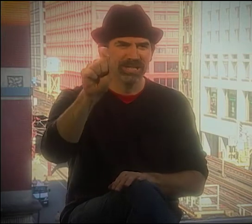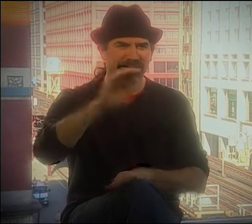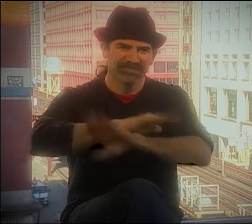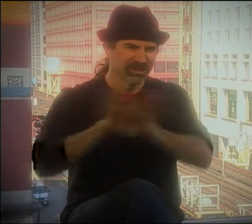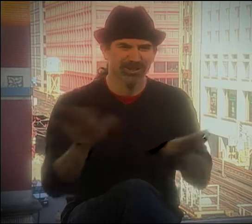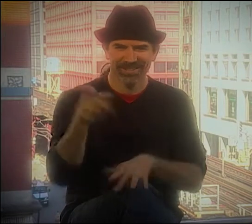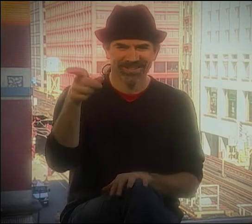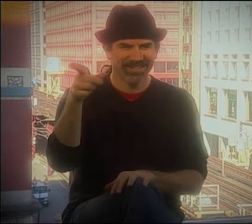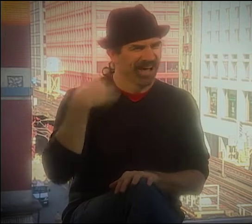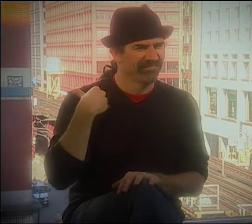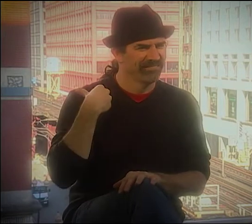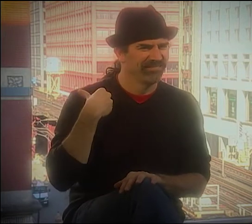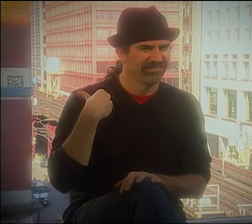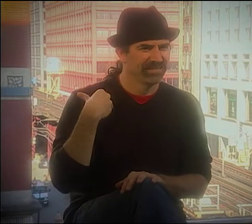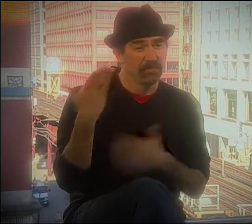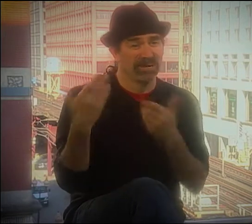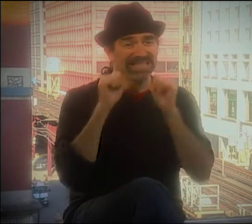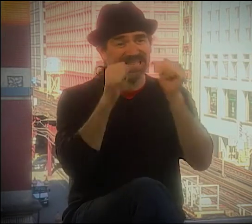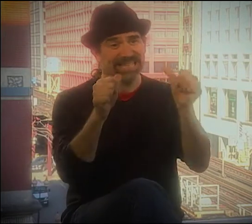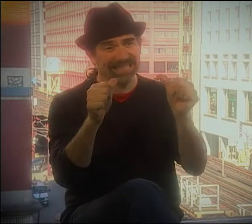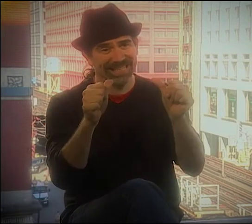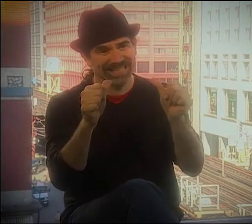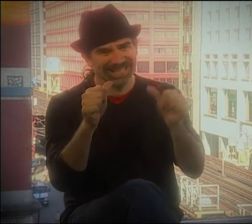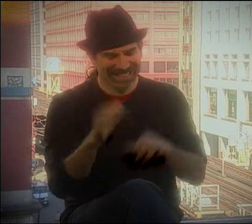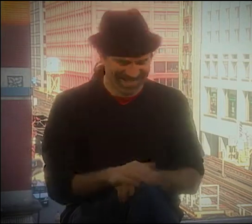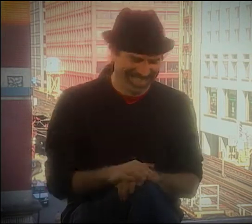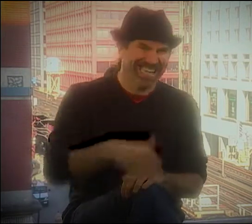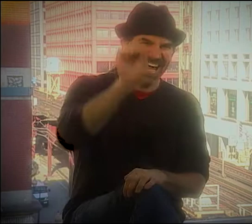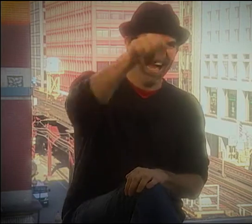OF MASTER PLAN. HE HAS ONE.